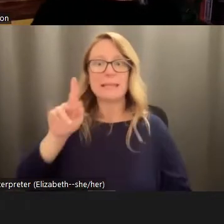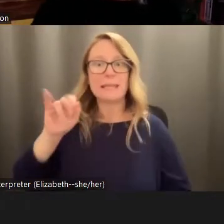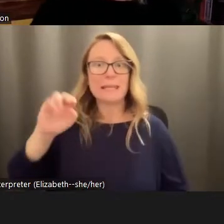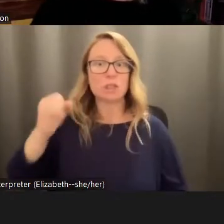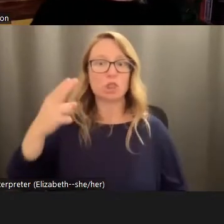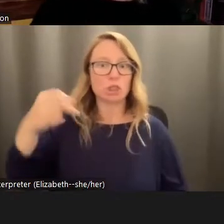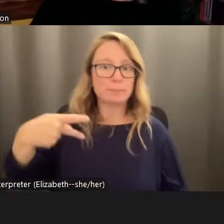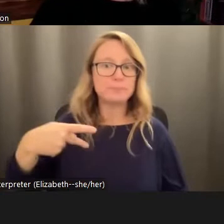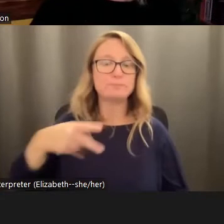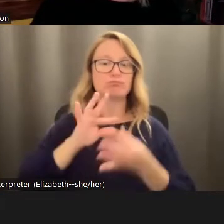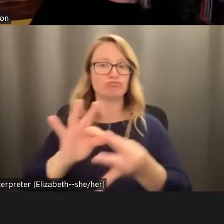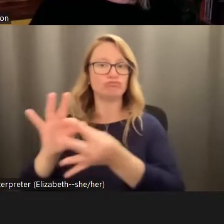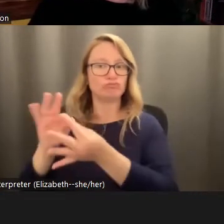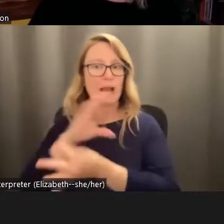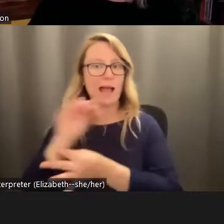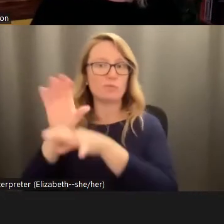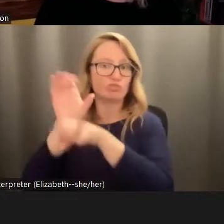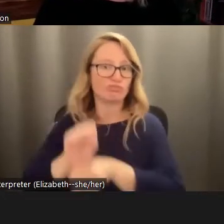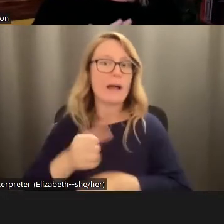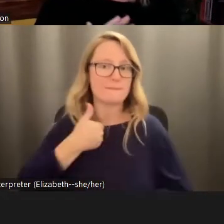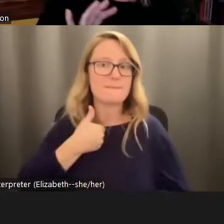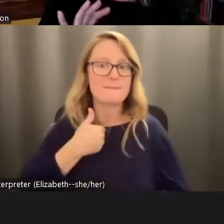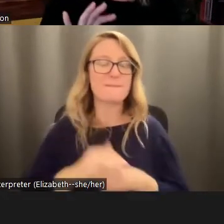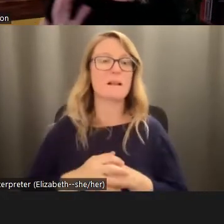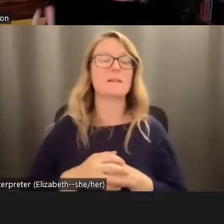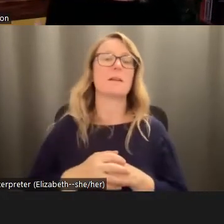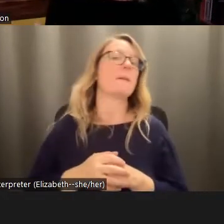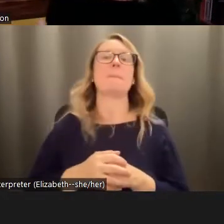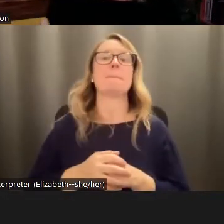those kinds of rituals. And so within the dominant culture